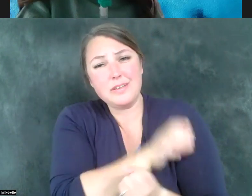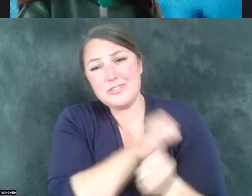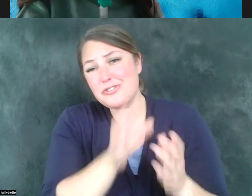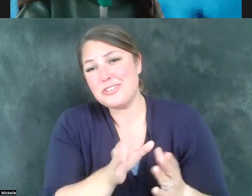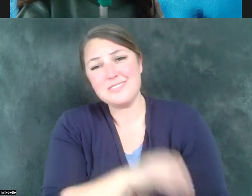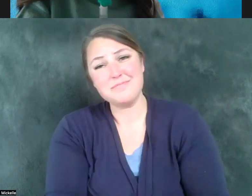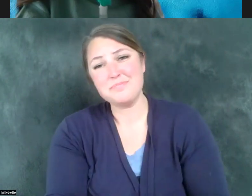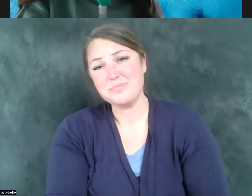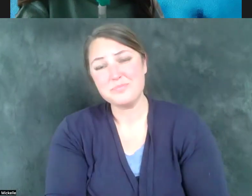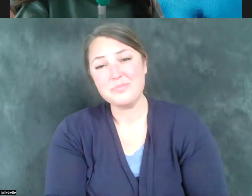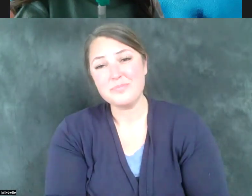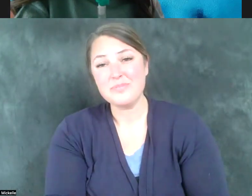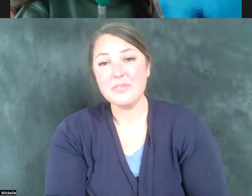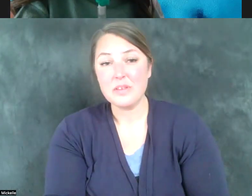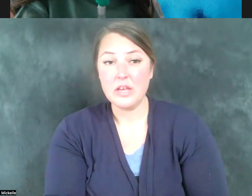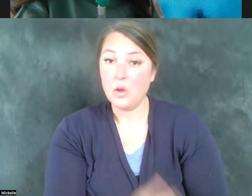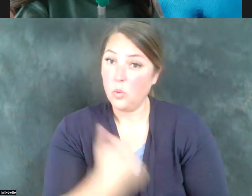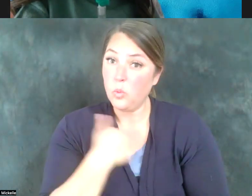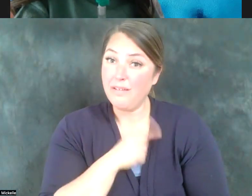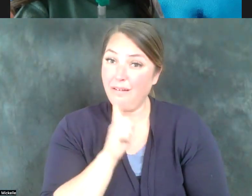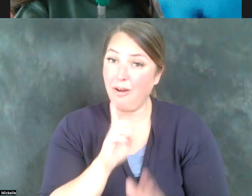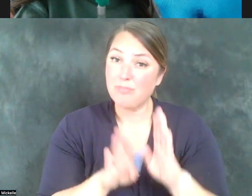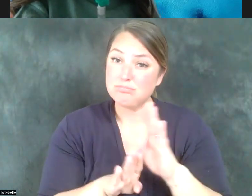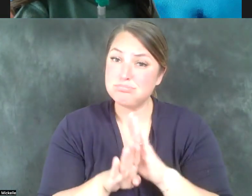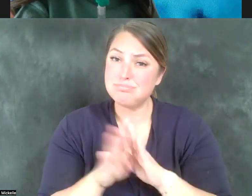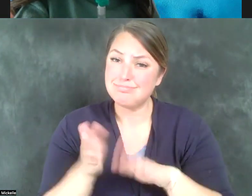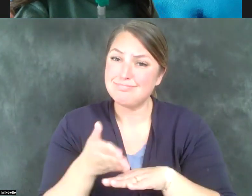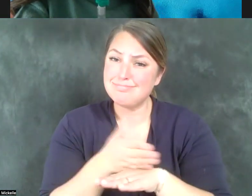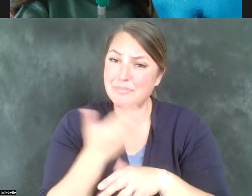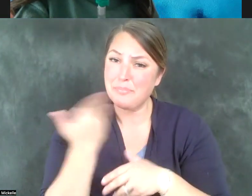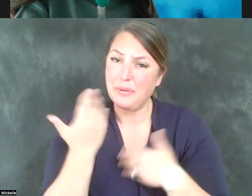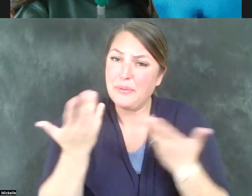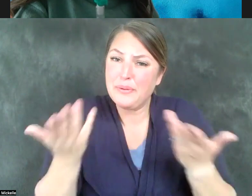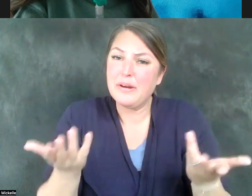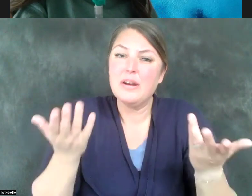We're making progress in facilitating that by building up our foundation in